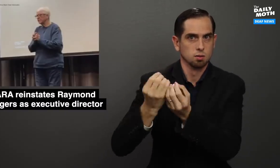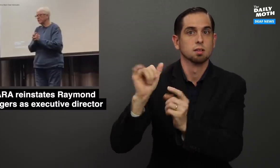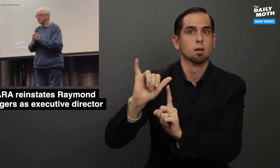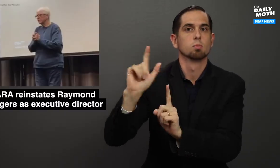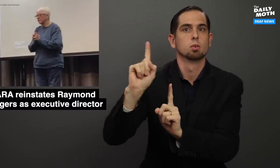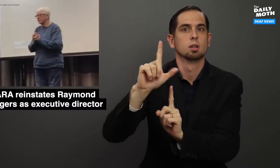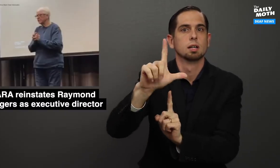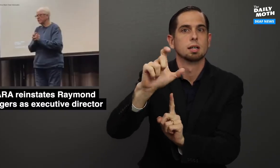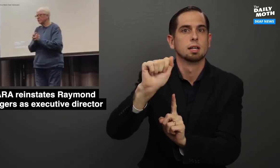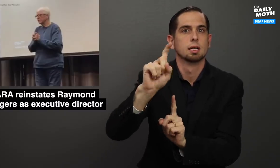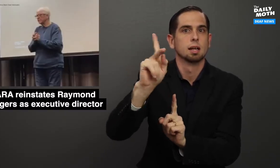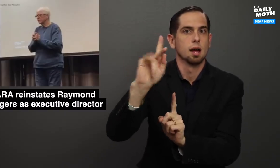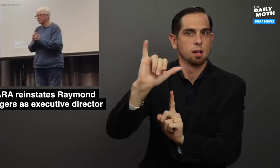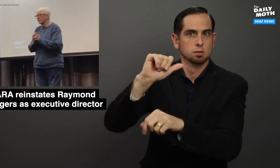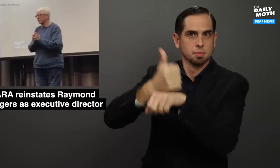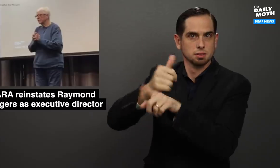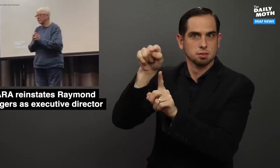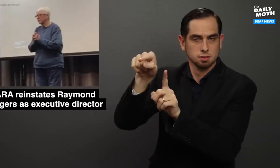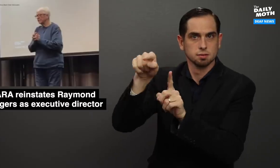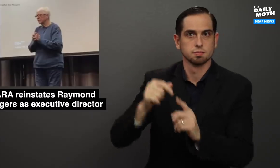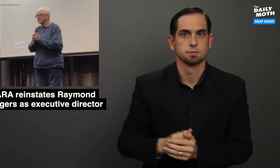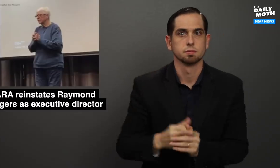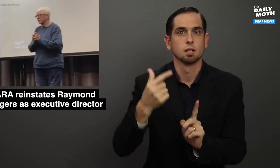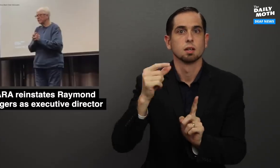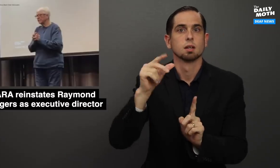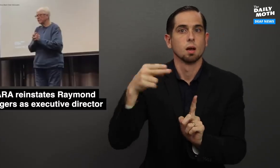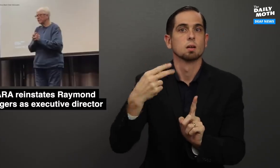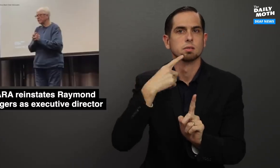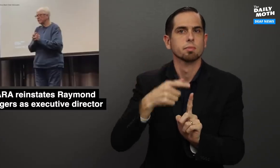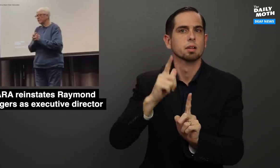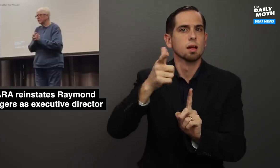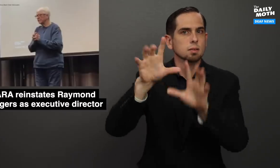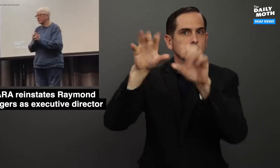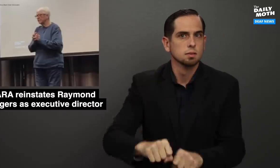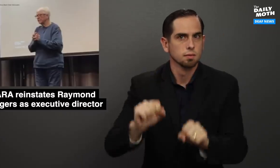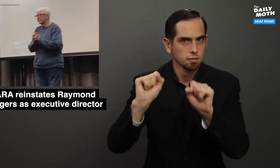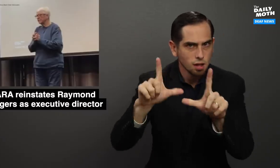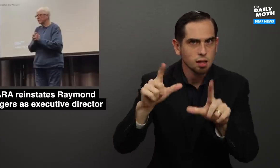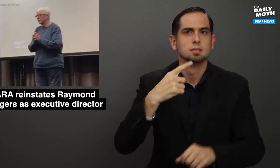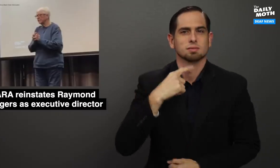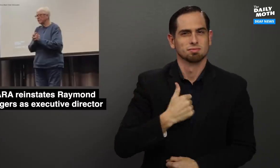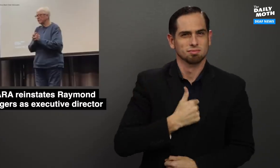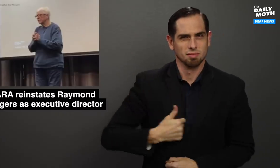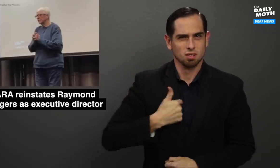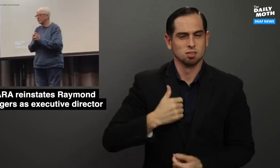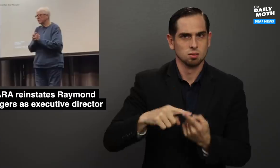another organization where LEAD-K is also based in. Gough said she later took down the vlog and apologized